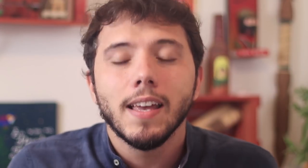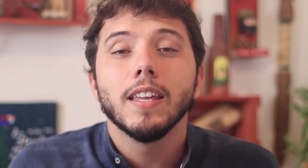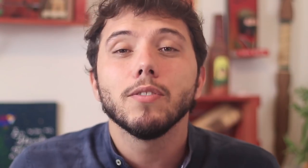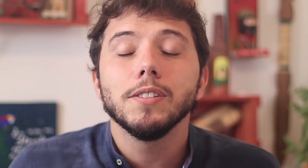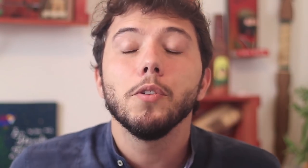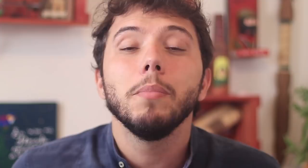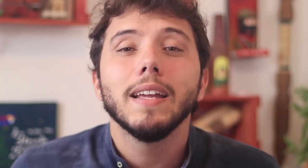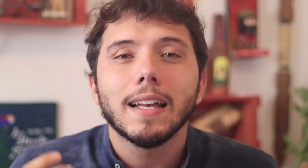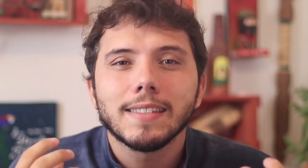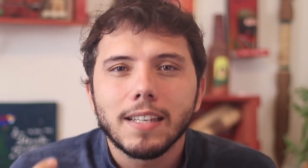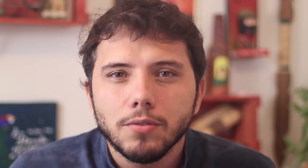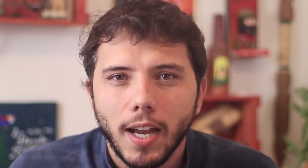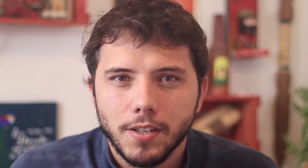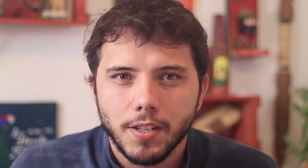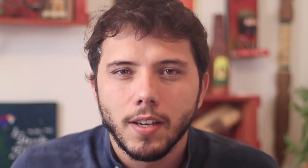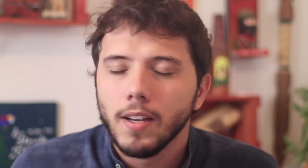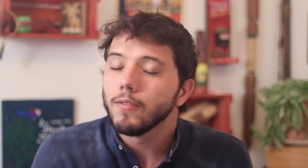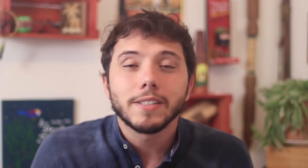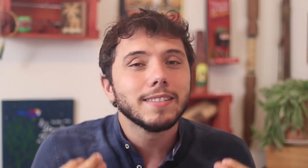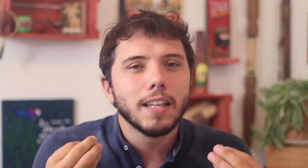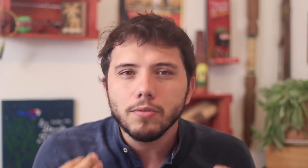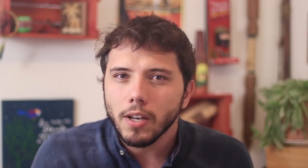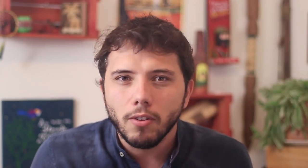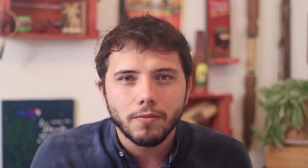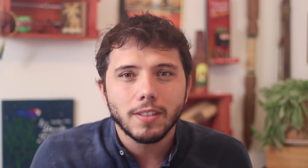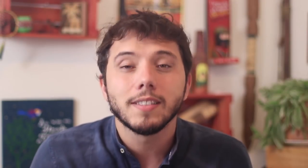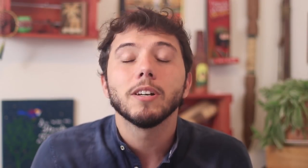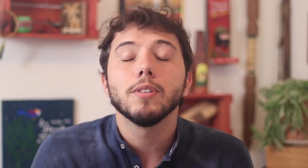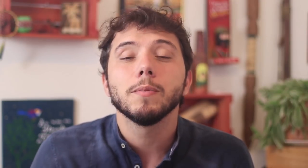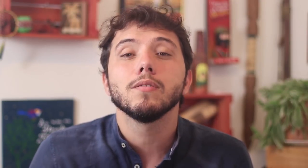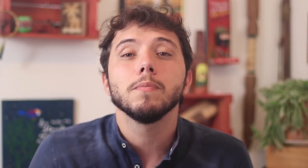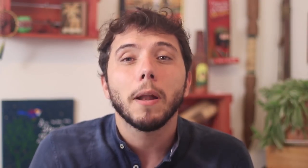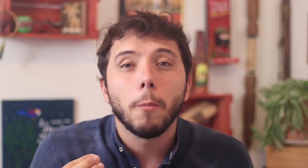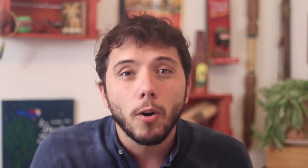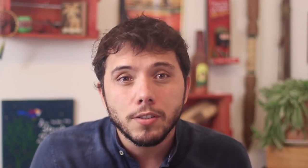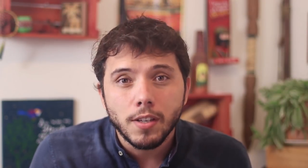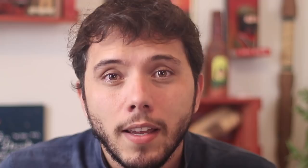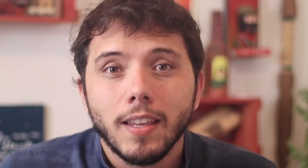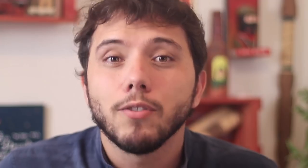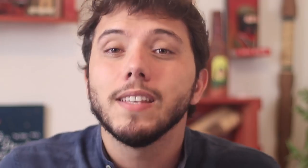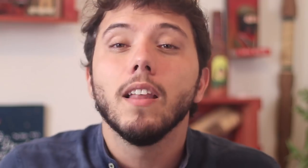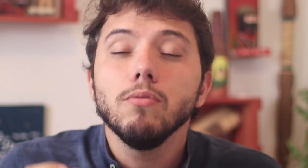and that you had an obligation to act on. You didn't save lives, you sent people to their deaths.